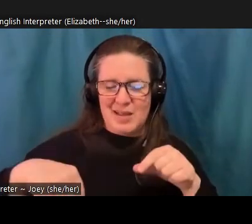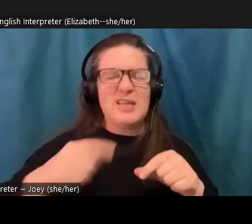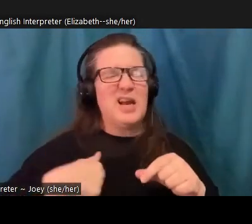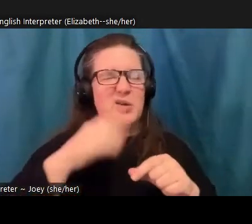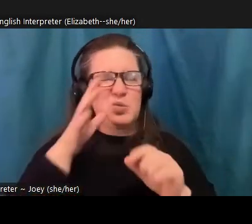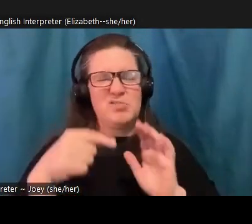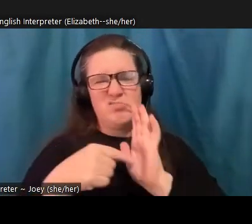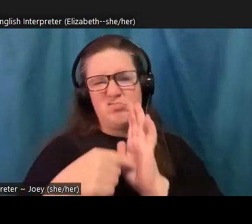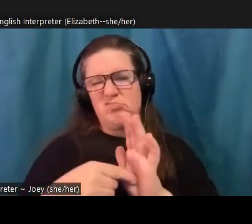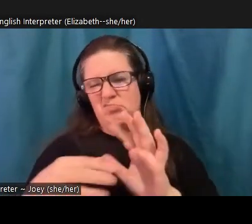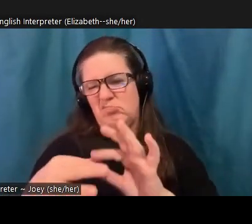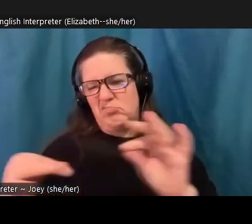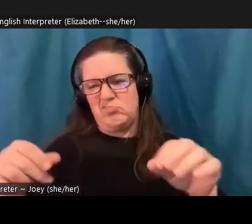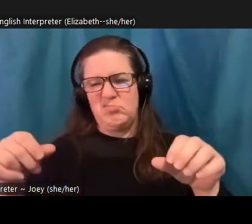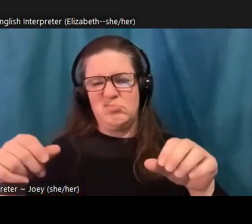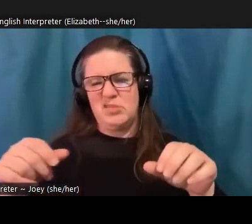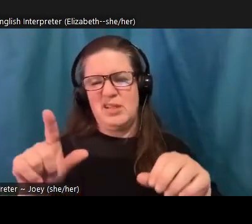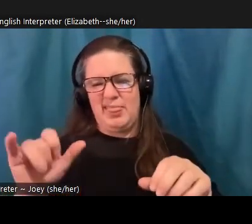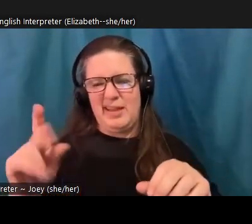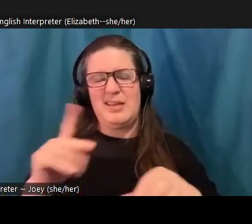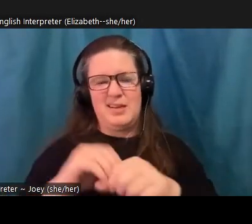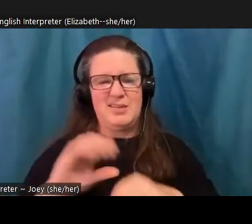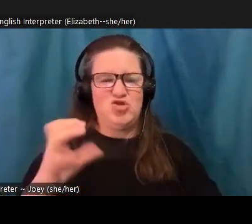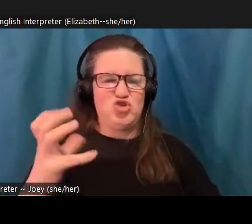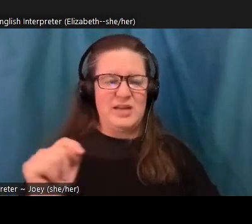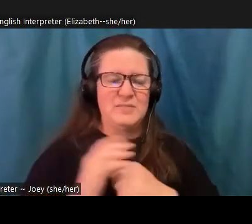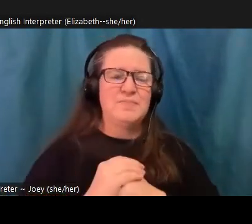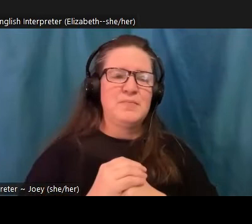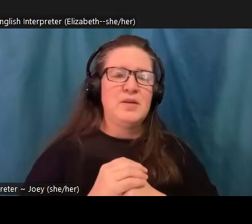And these each take from anywhere between five and 15 minutes.